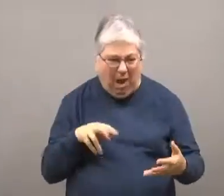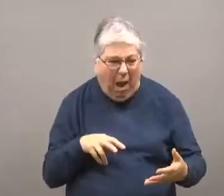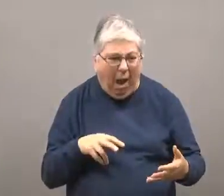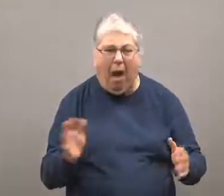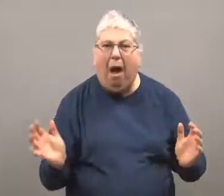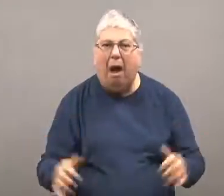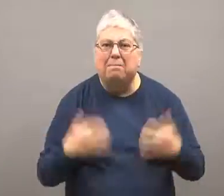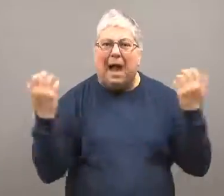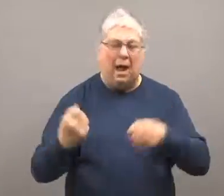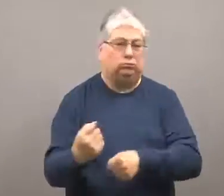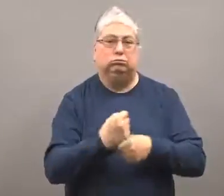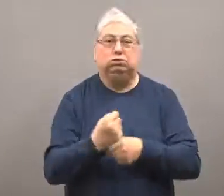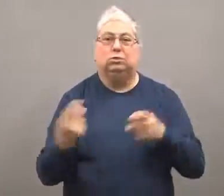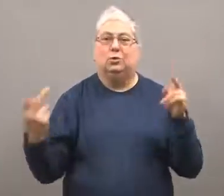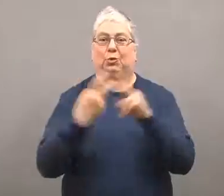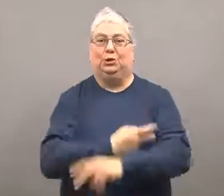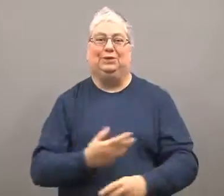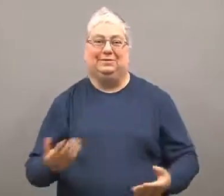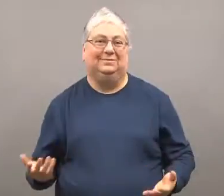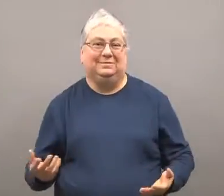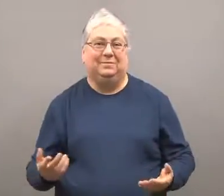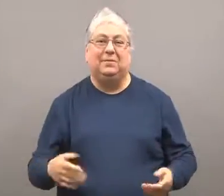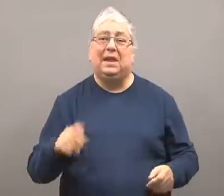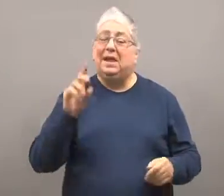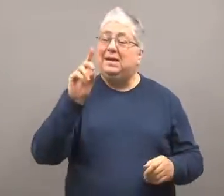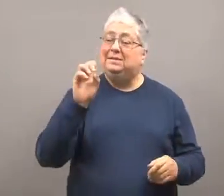which angered people and resulted in more demonstrations.